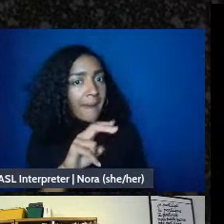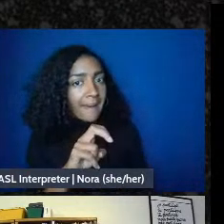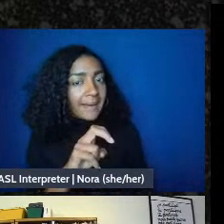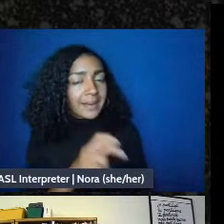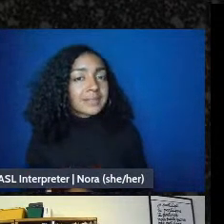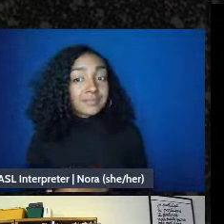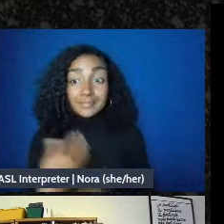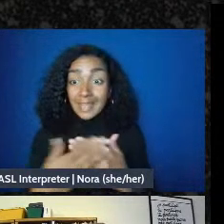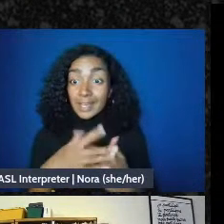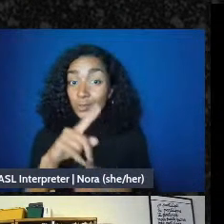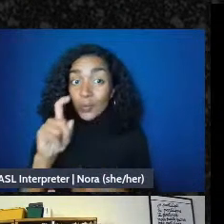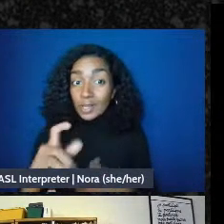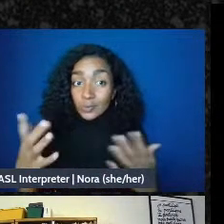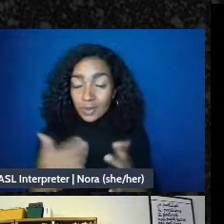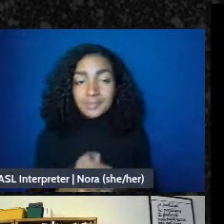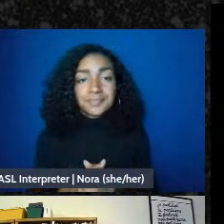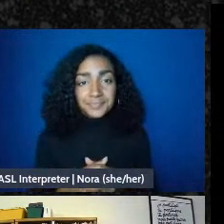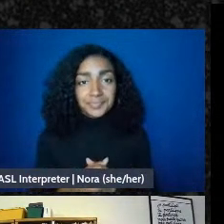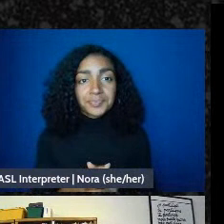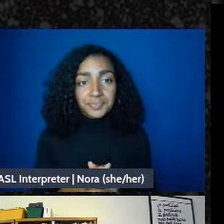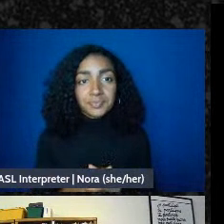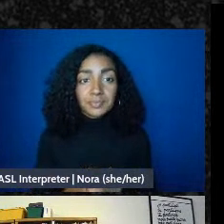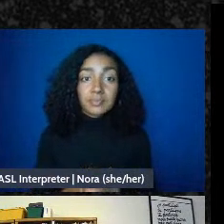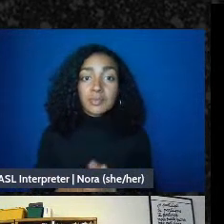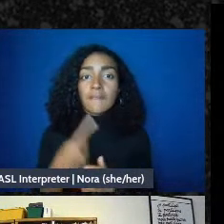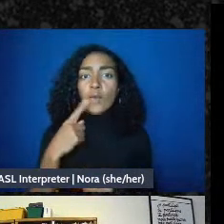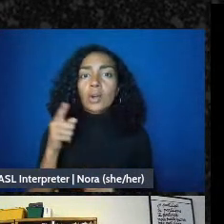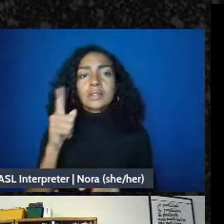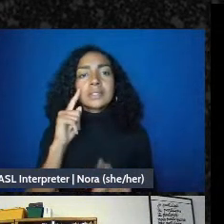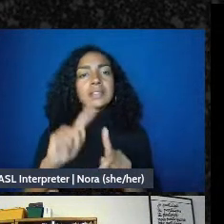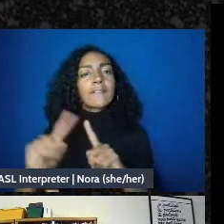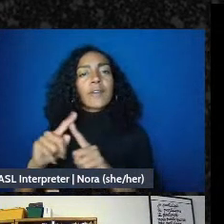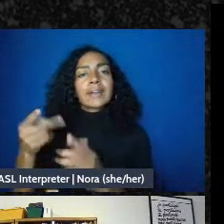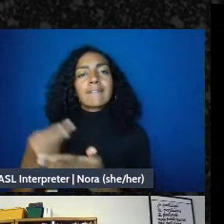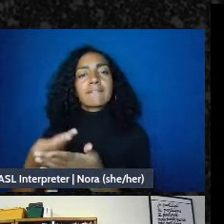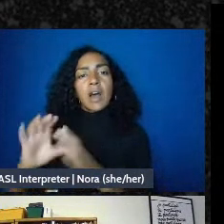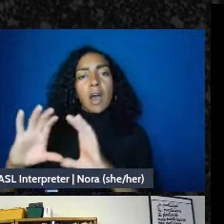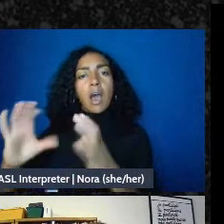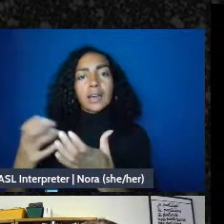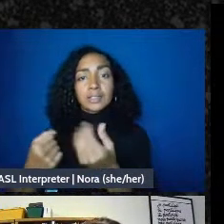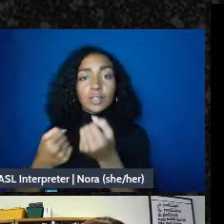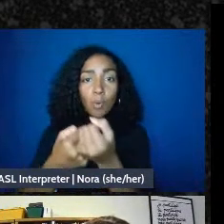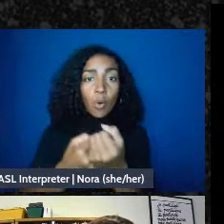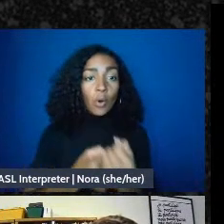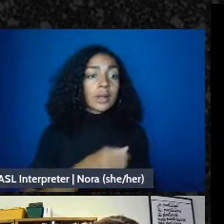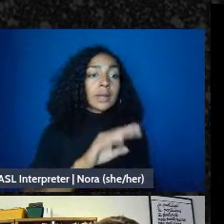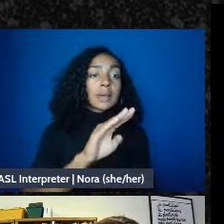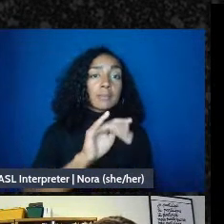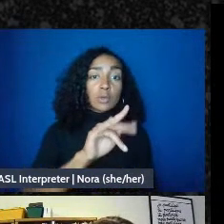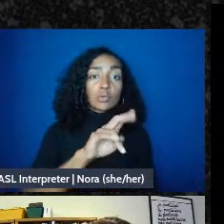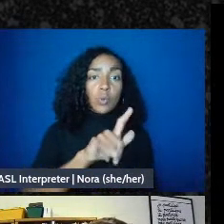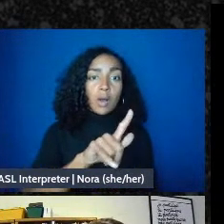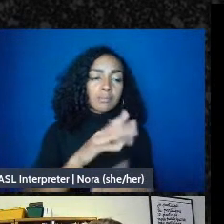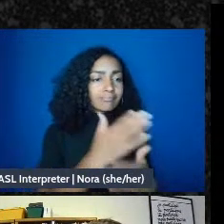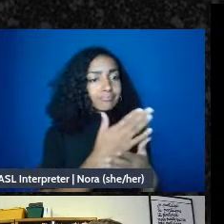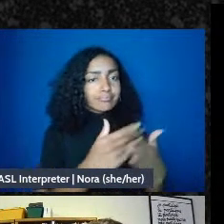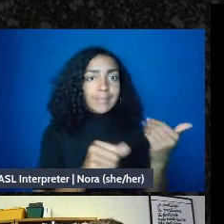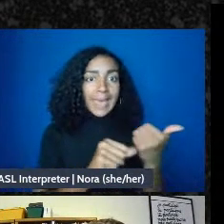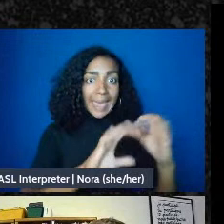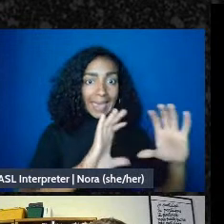for funds that support both mutual aid and direct action can you address issues we need to consider